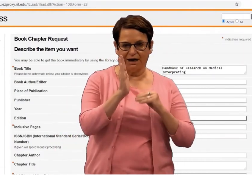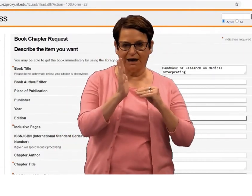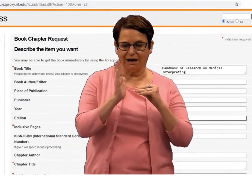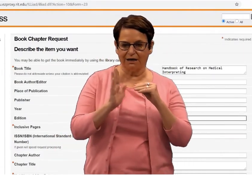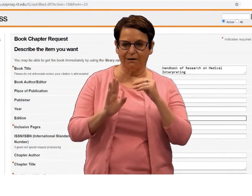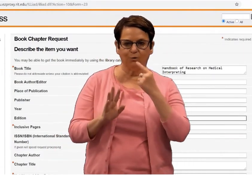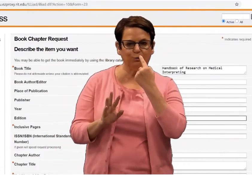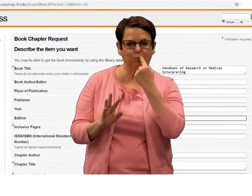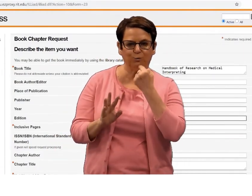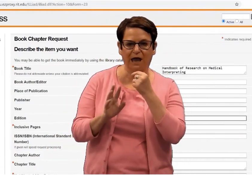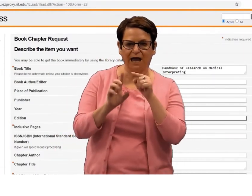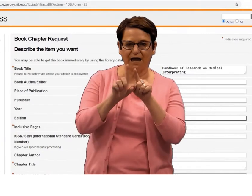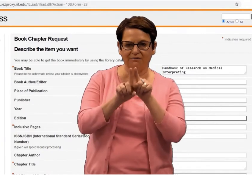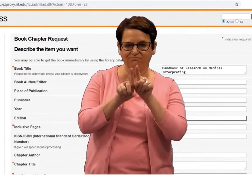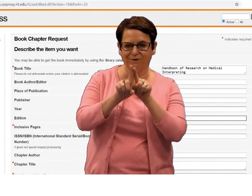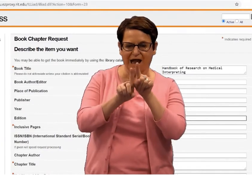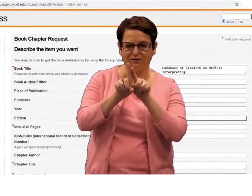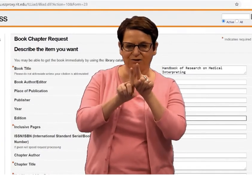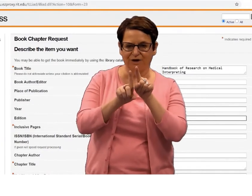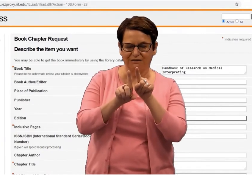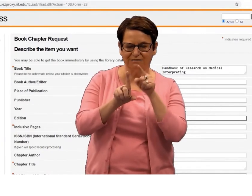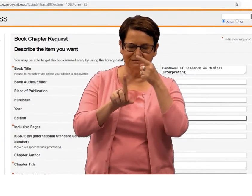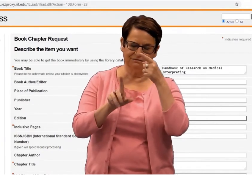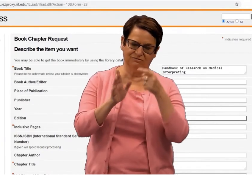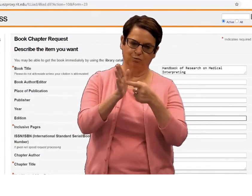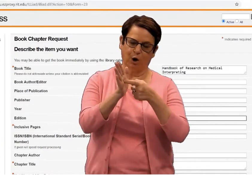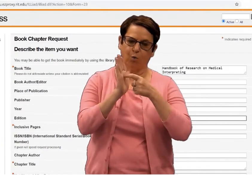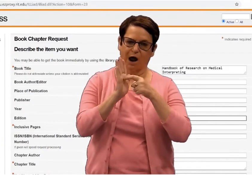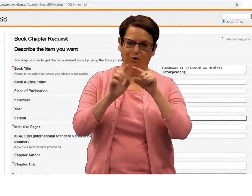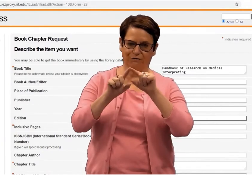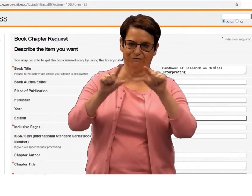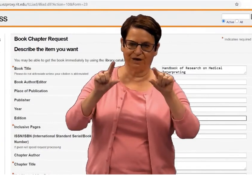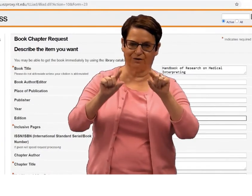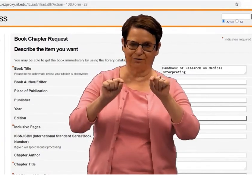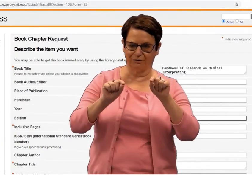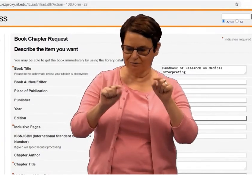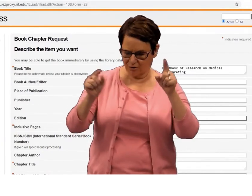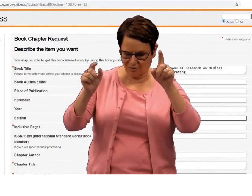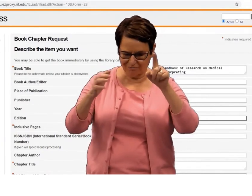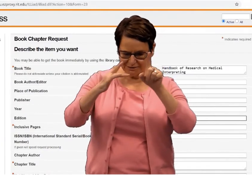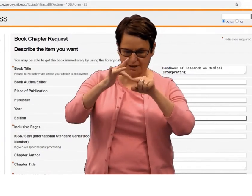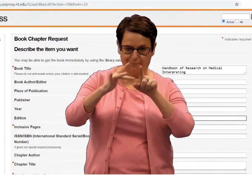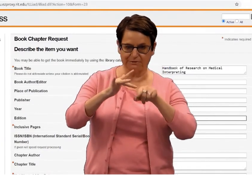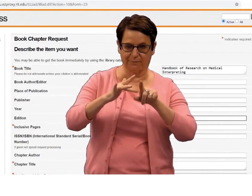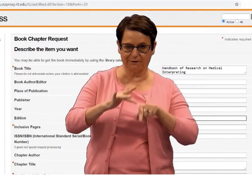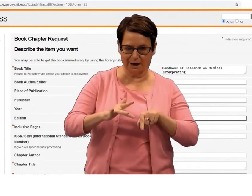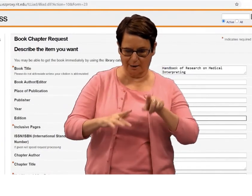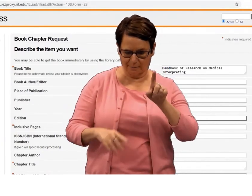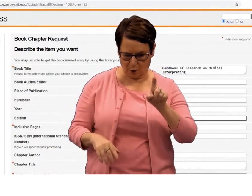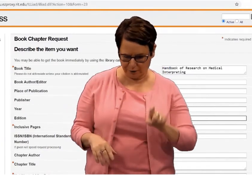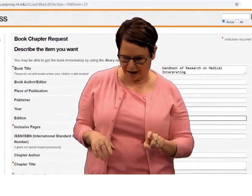I'm only filling out the fields with the red asterisk, or the required fields.